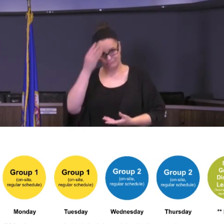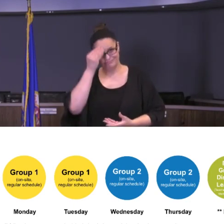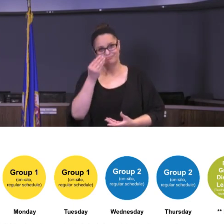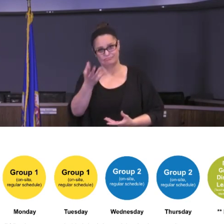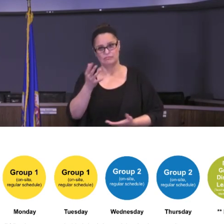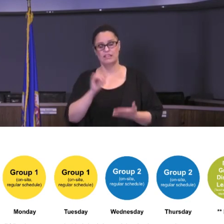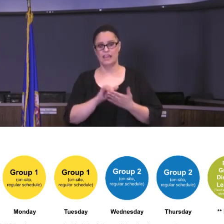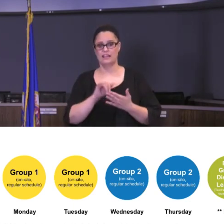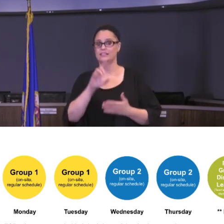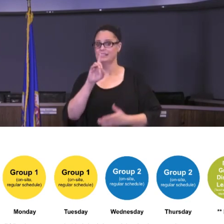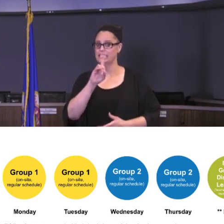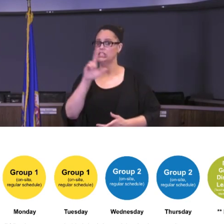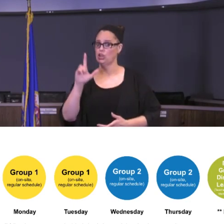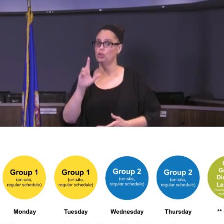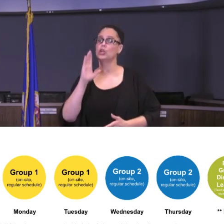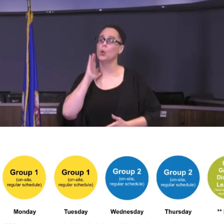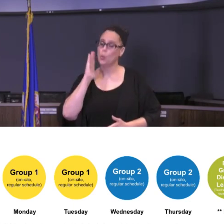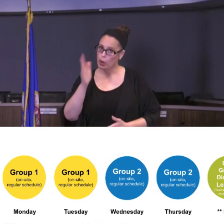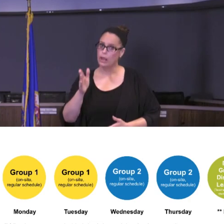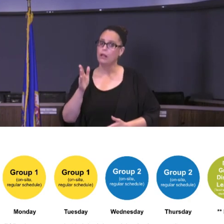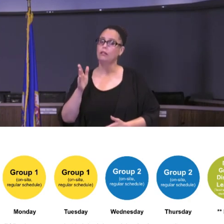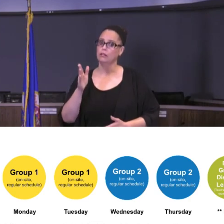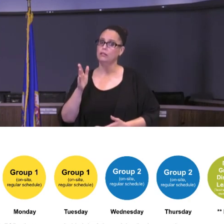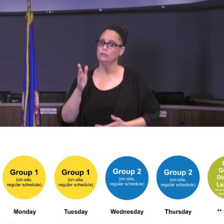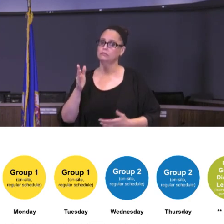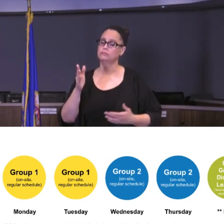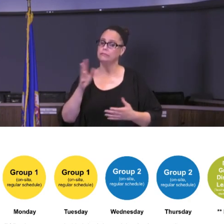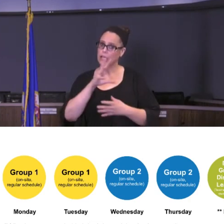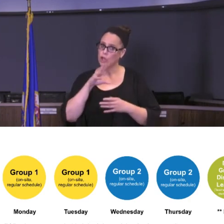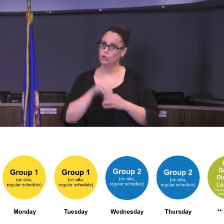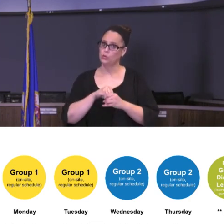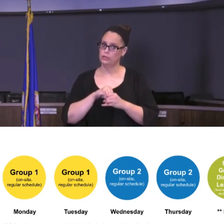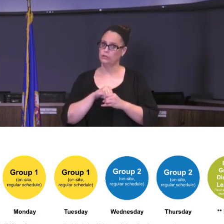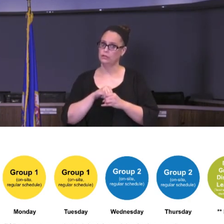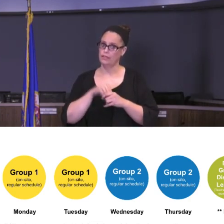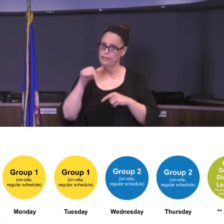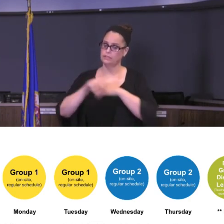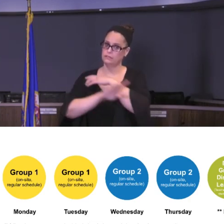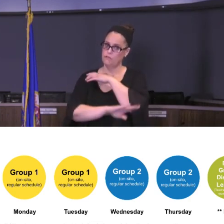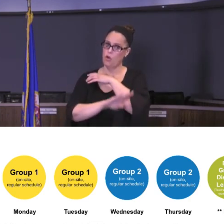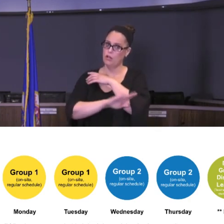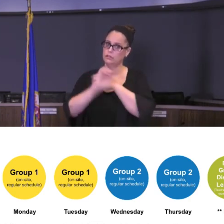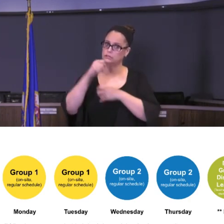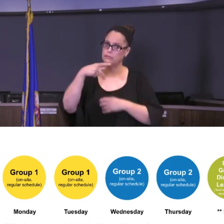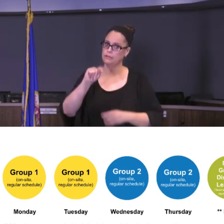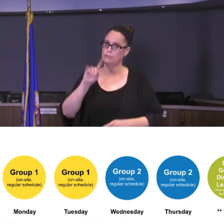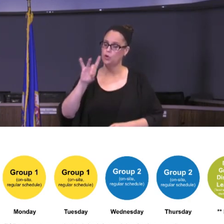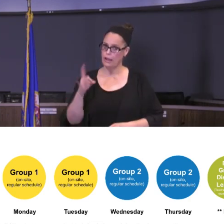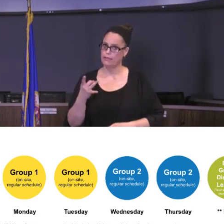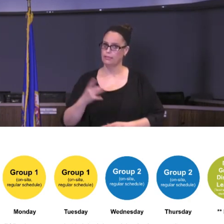8th and for the unforeseen future. And I'll share with you the reasons why that's going to